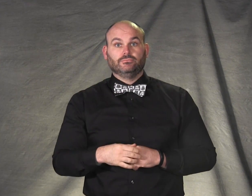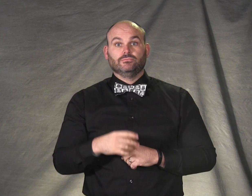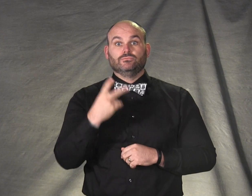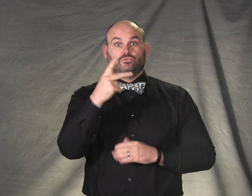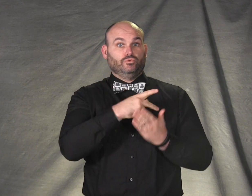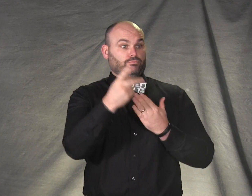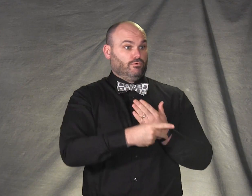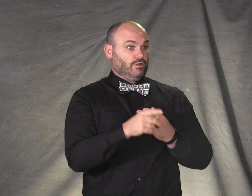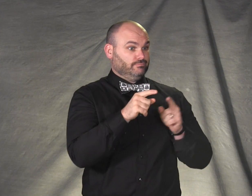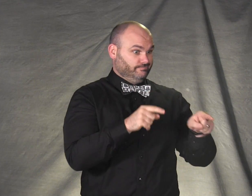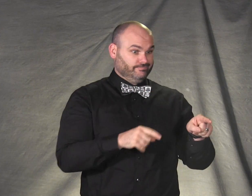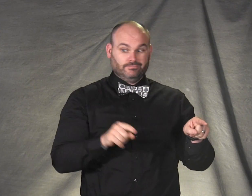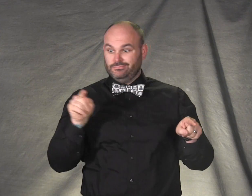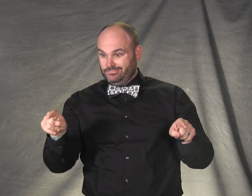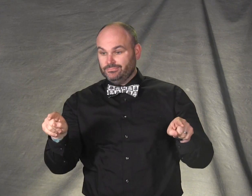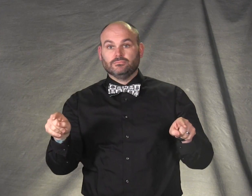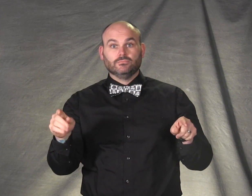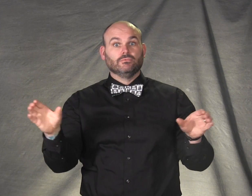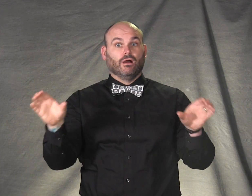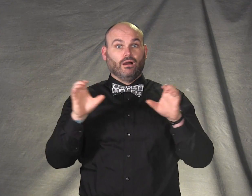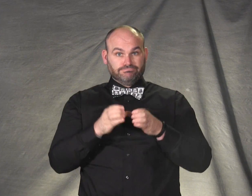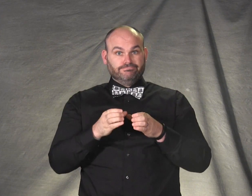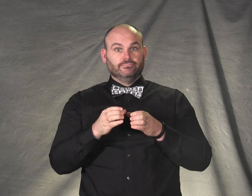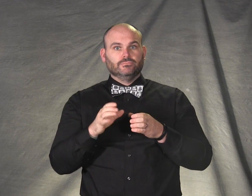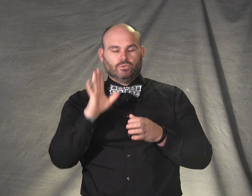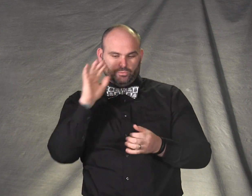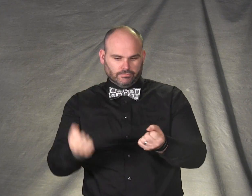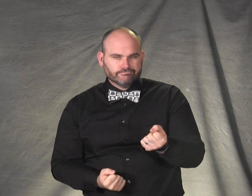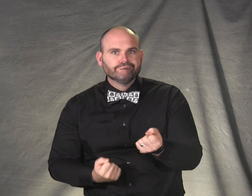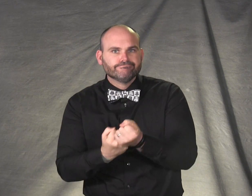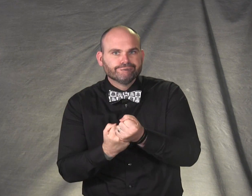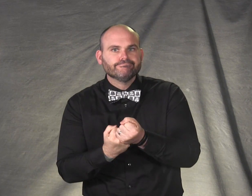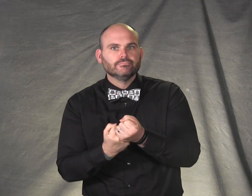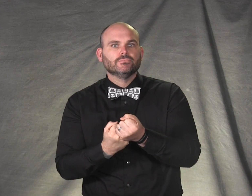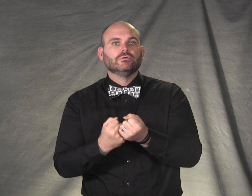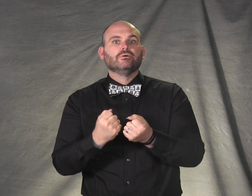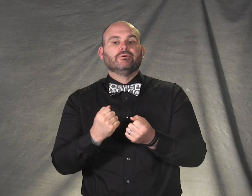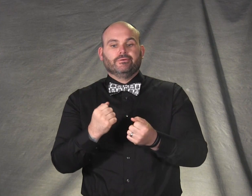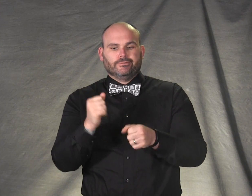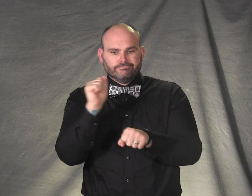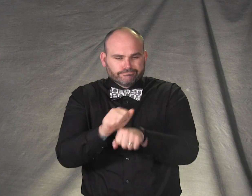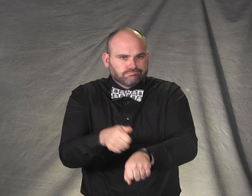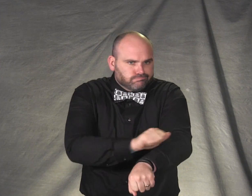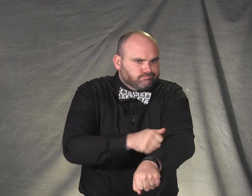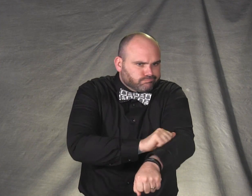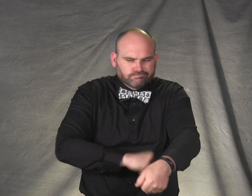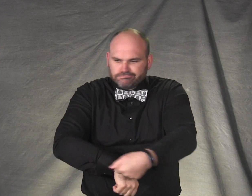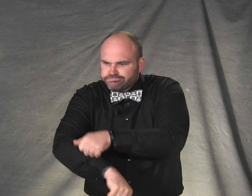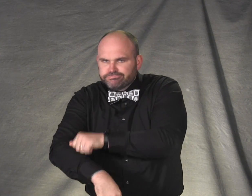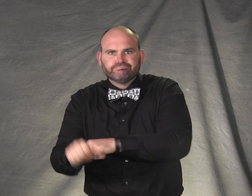These two programs will help the state increase its percentage of employees